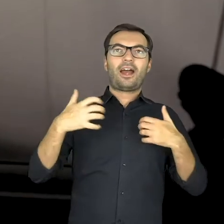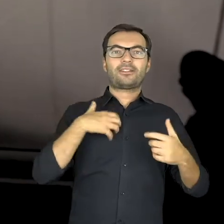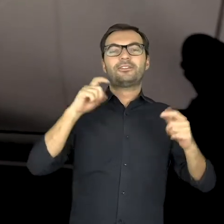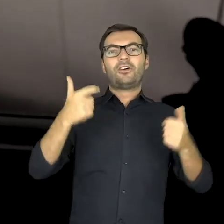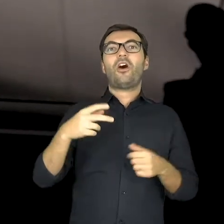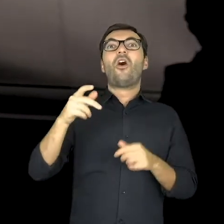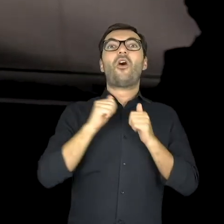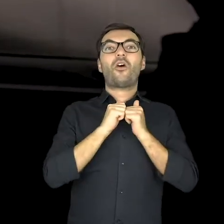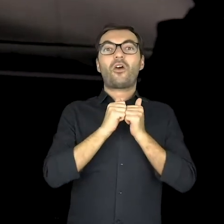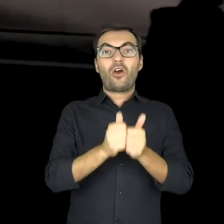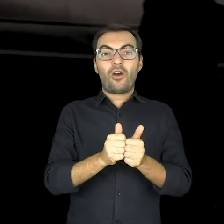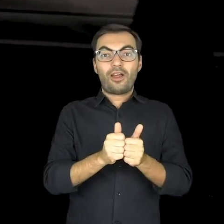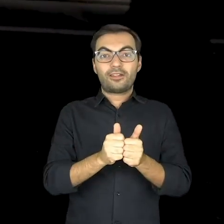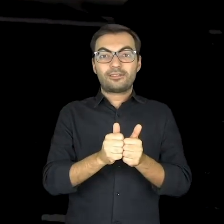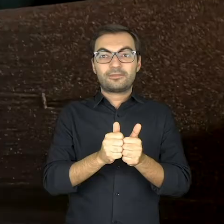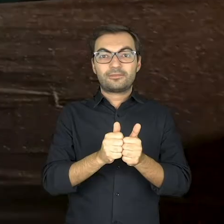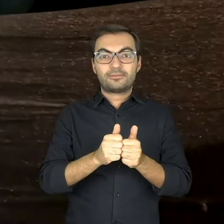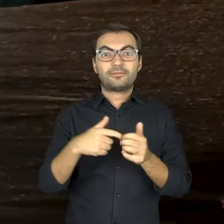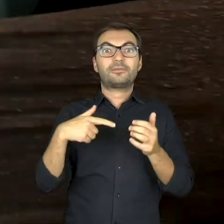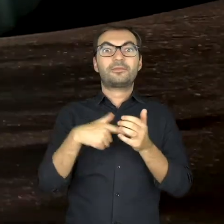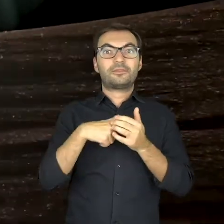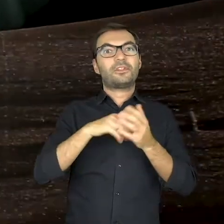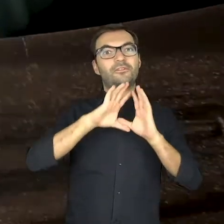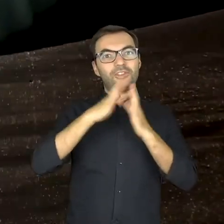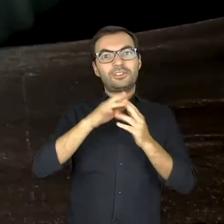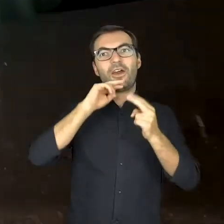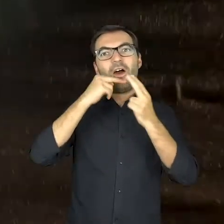that his role Could answer those questions.